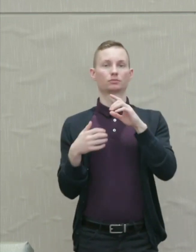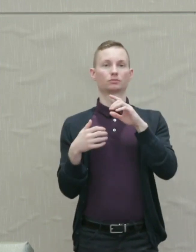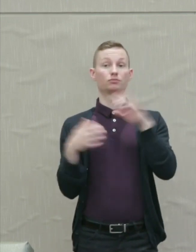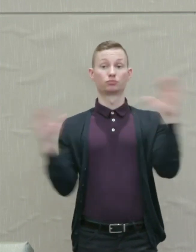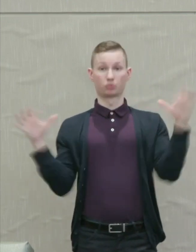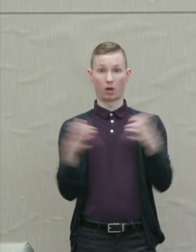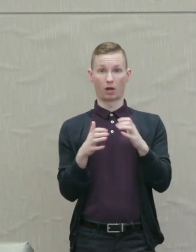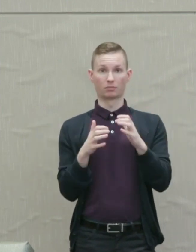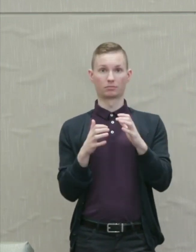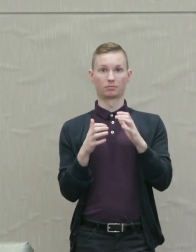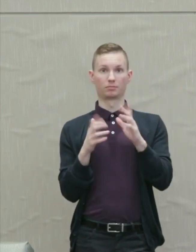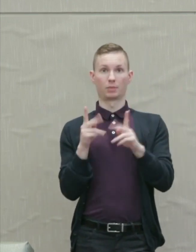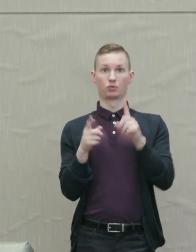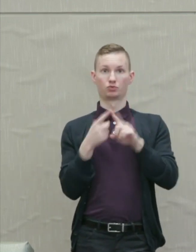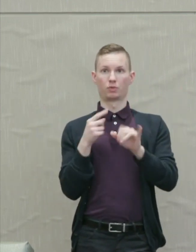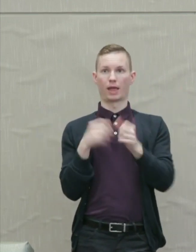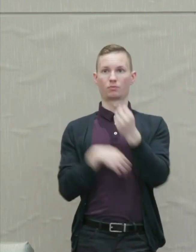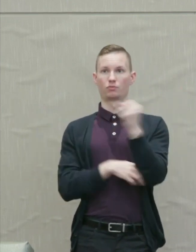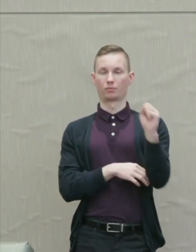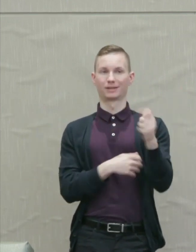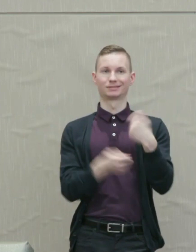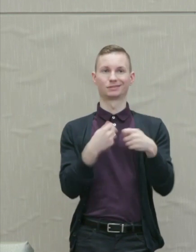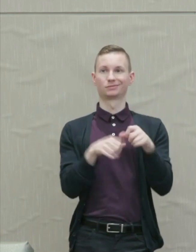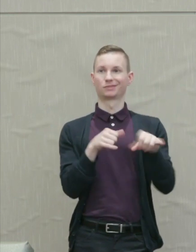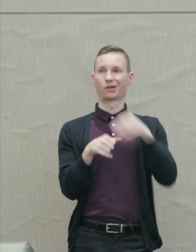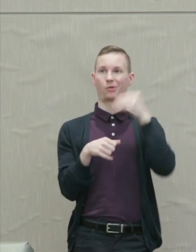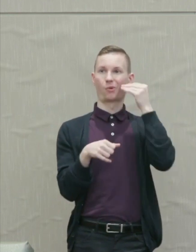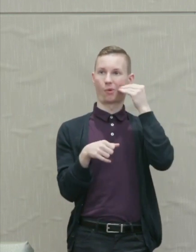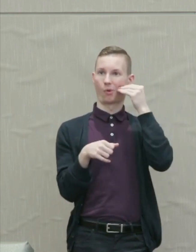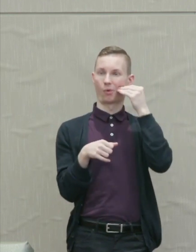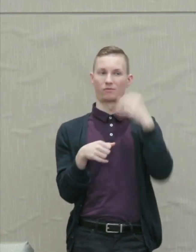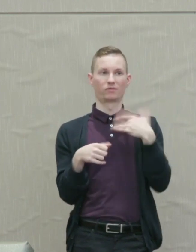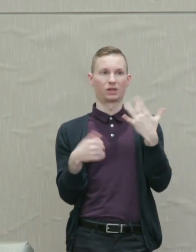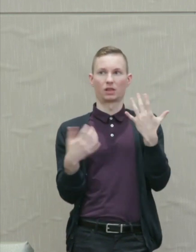his movement rather than just sitting at home in despair.